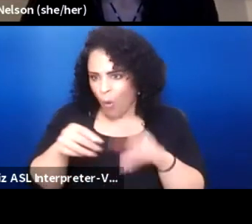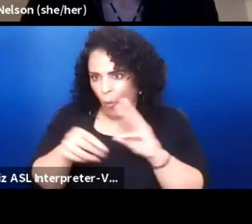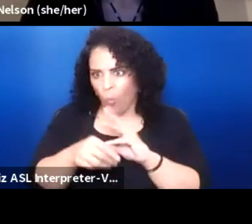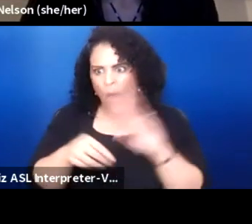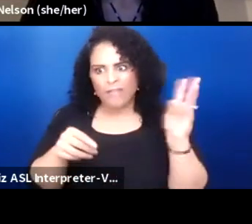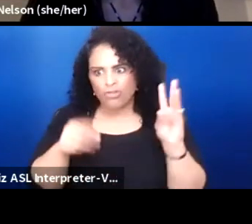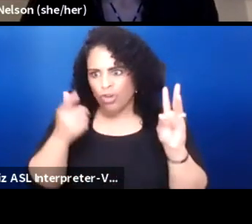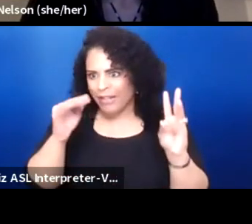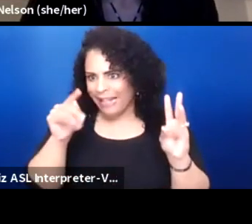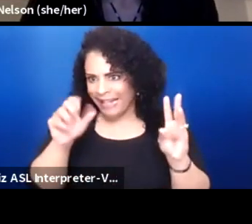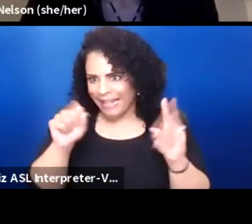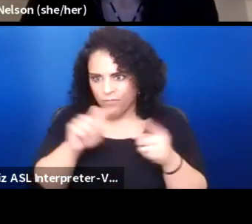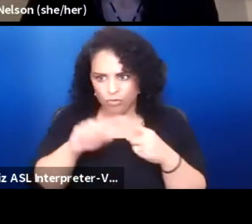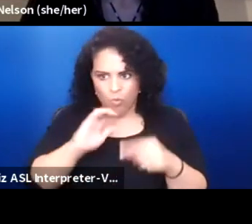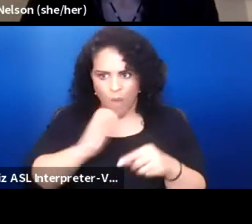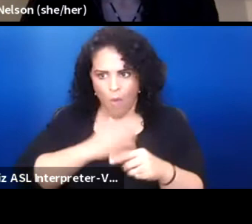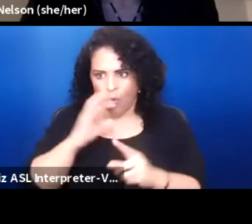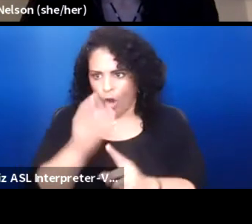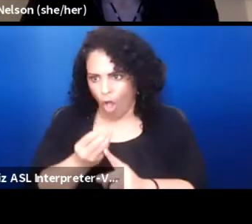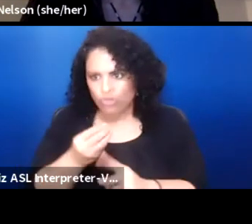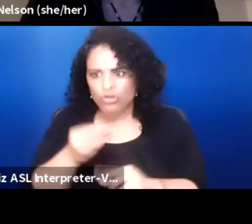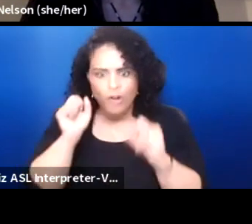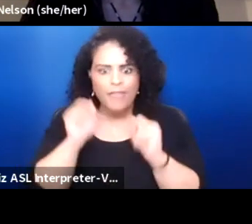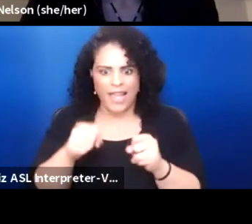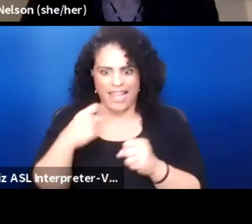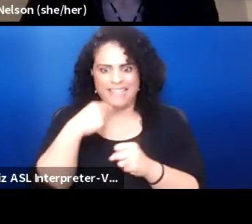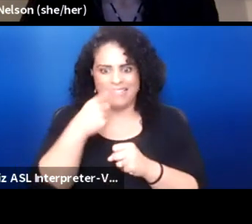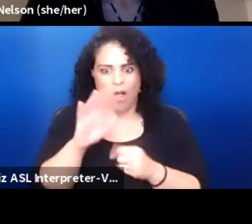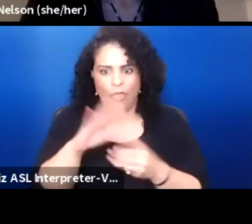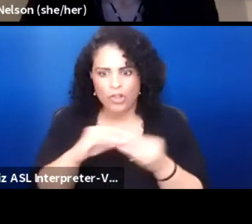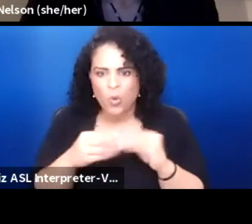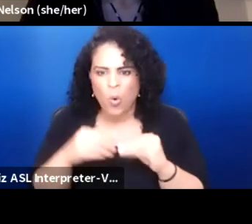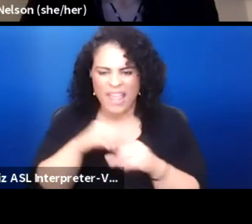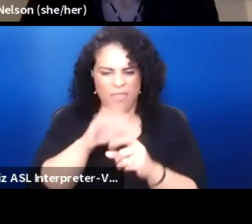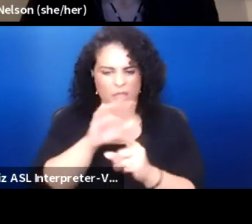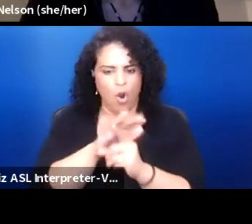that they'll be able to tell their story in their own way. And it's not about production,